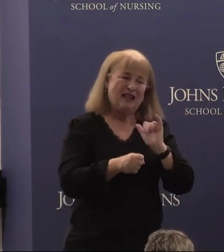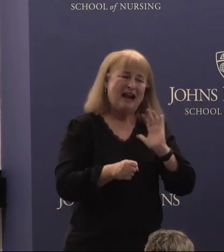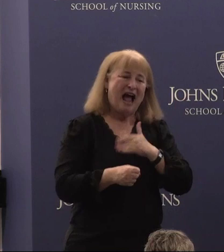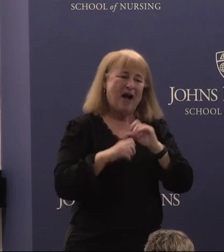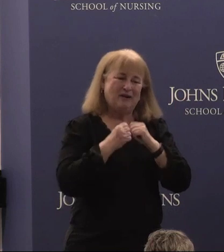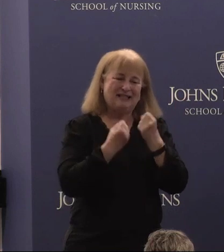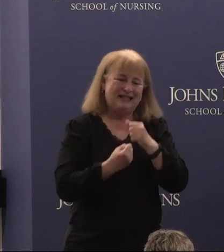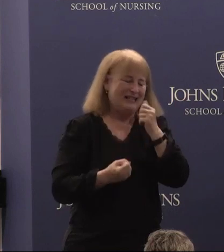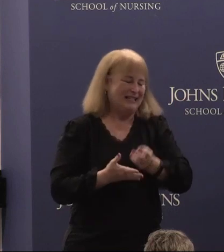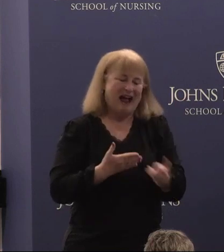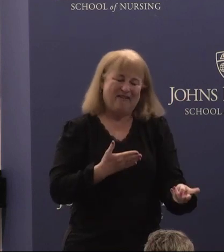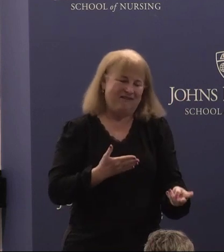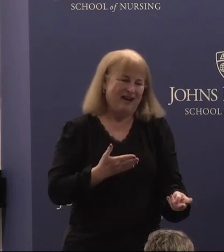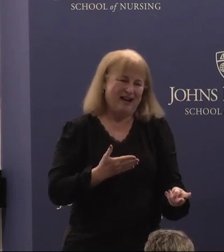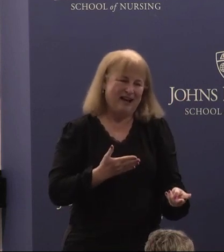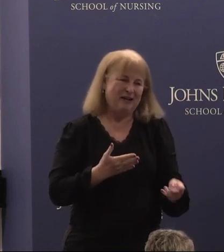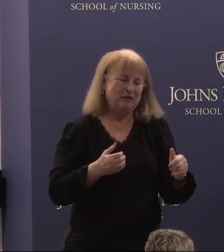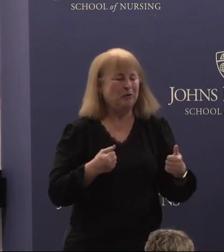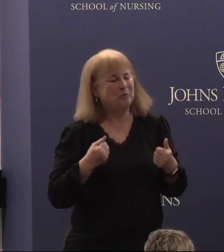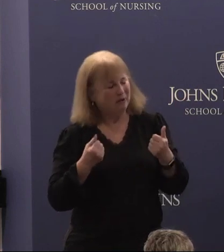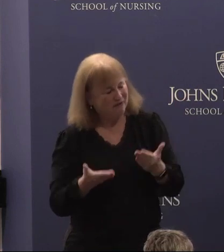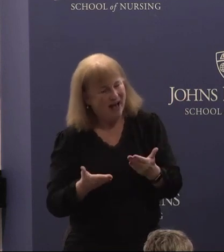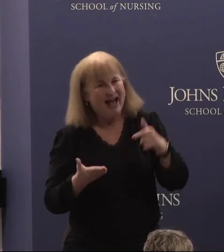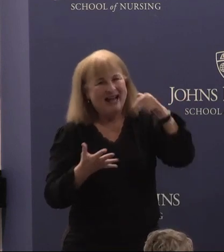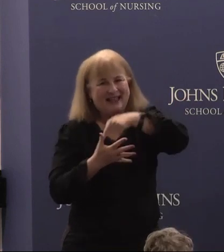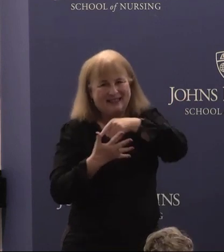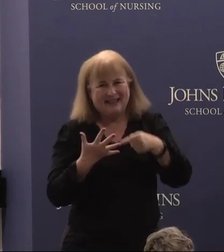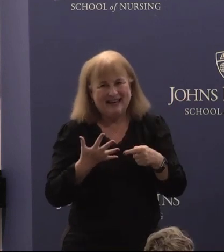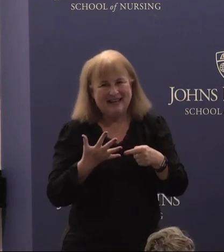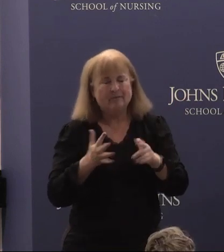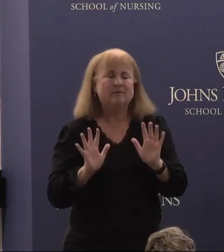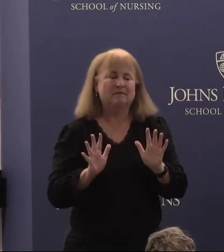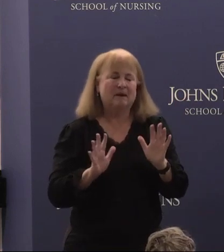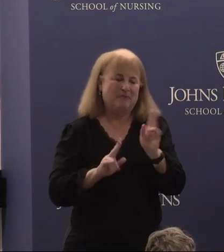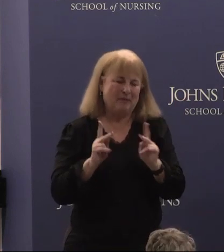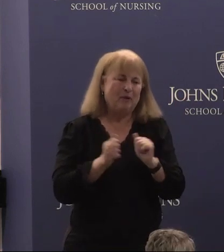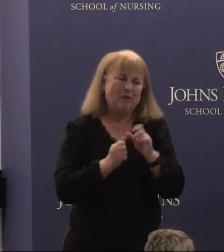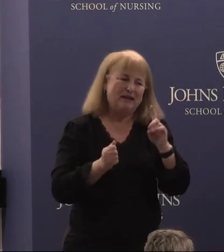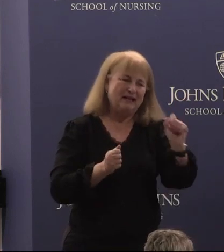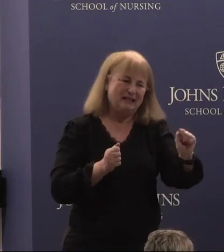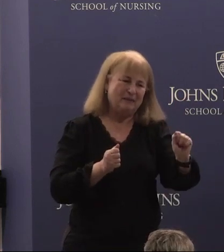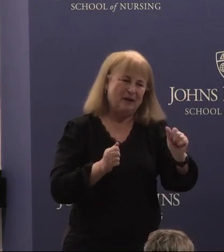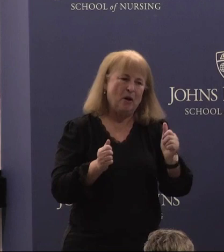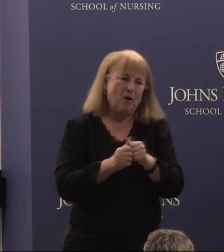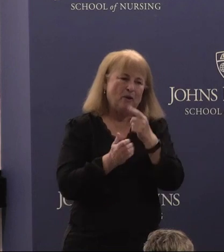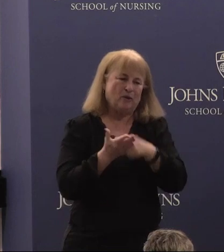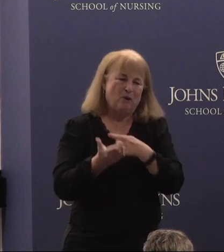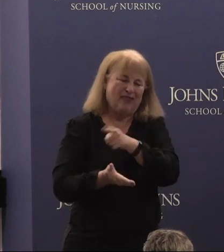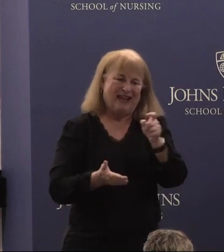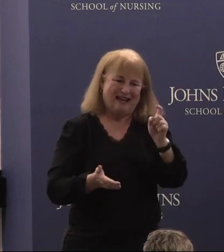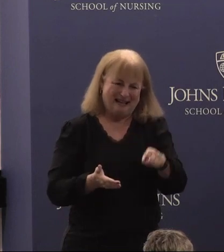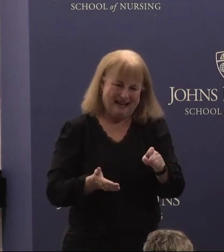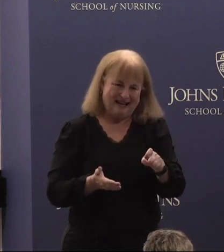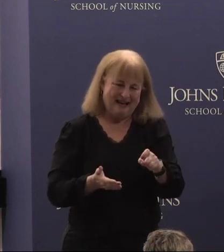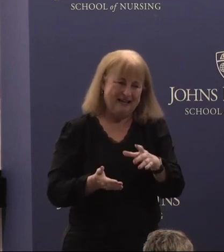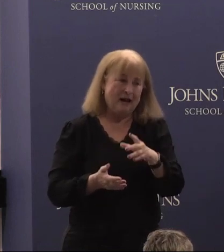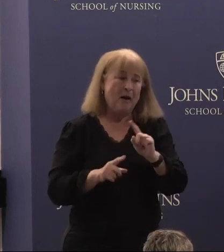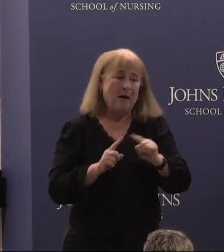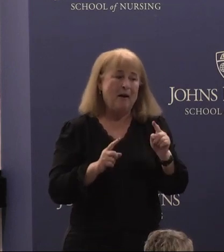not fail to provide these those with disabilities with what they need but is instead building the